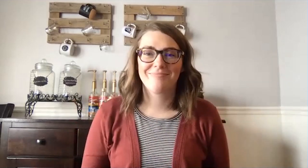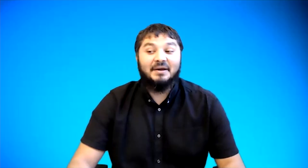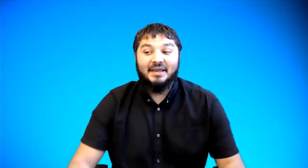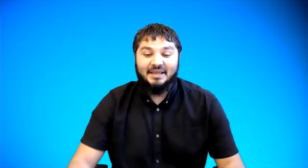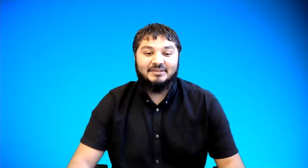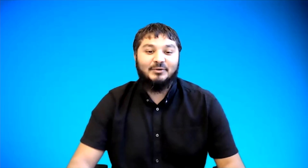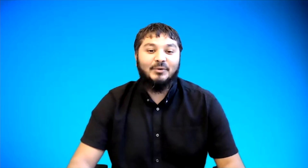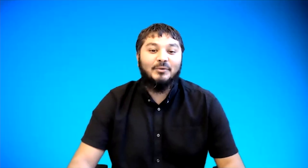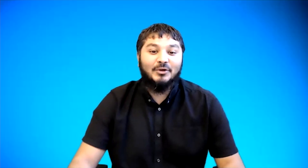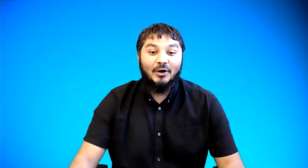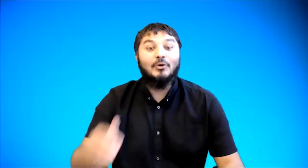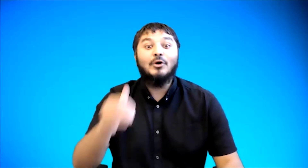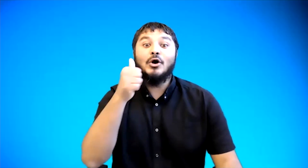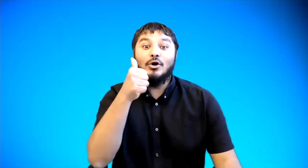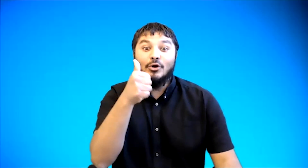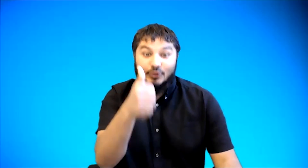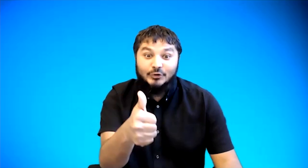okay so we would go good